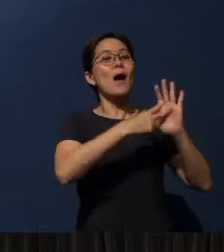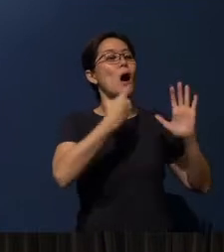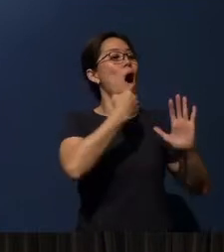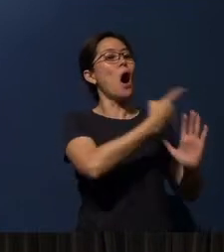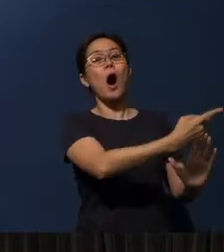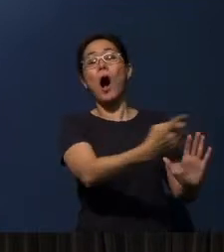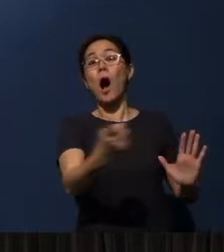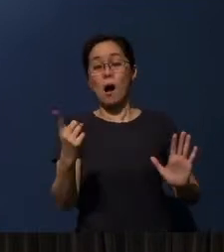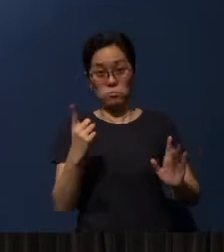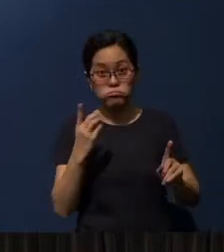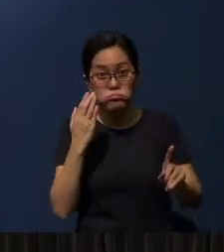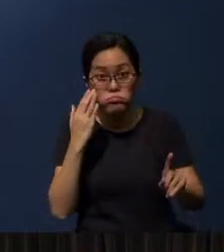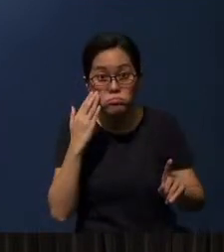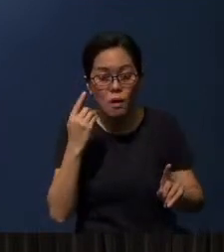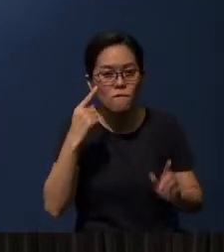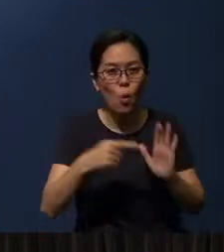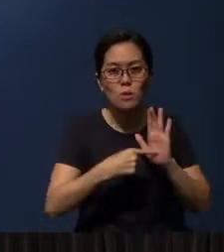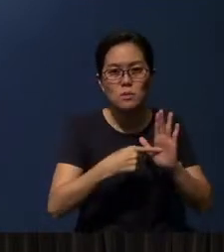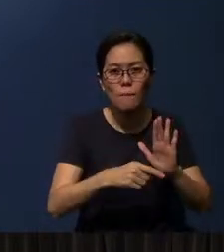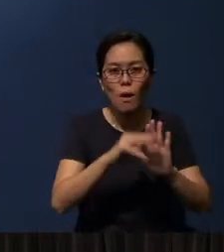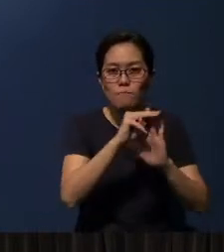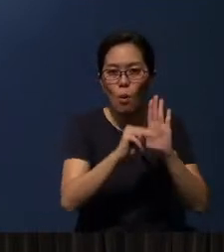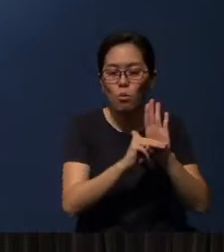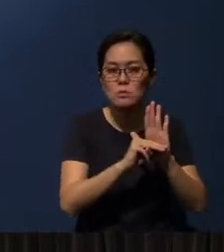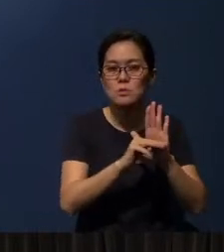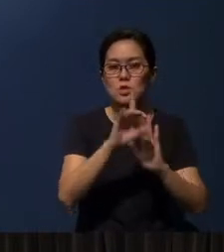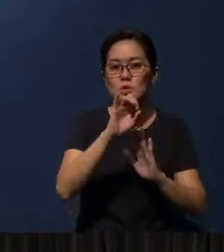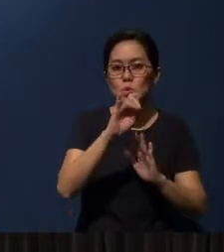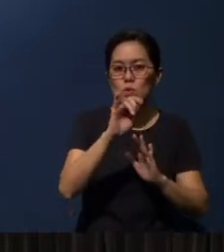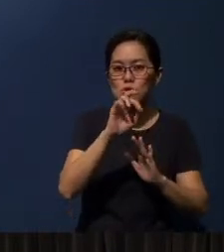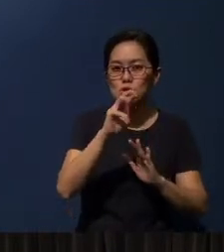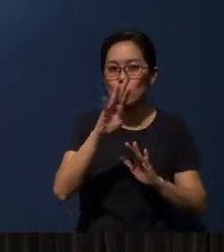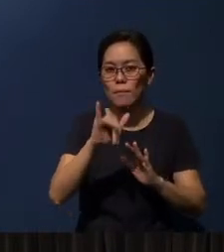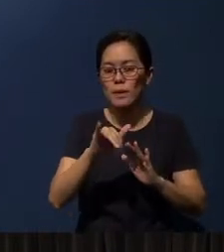For example, Moses in Deuteronomy chapter 31,